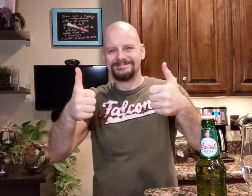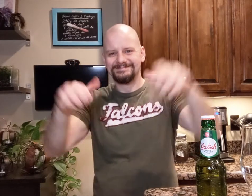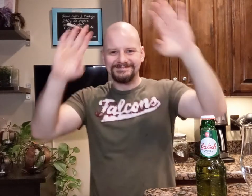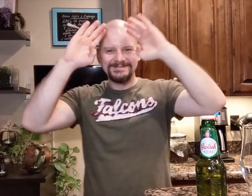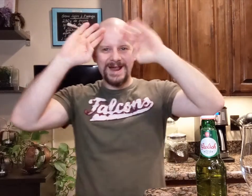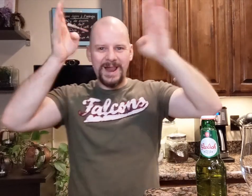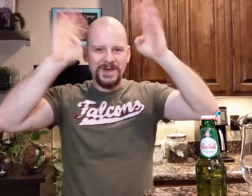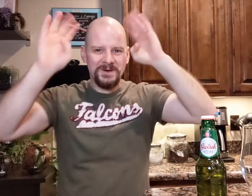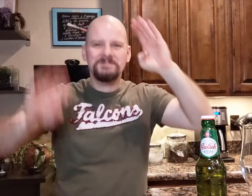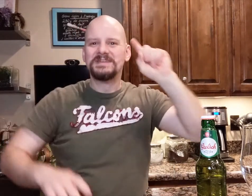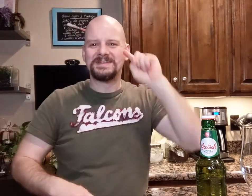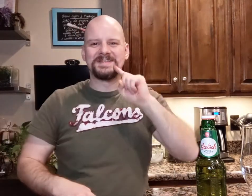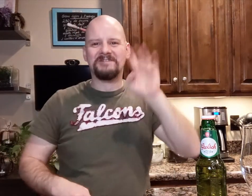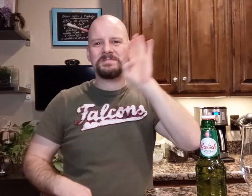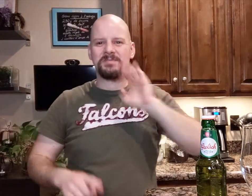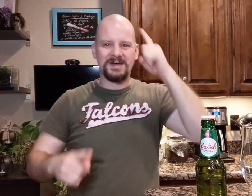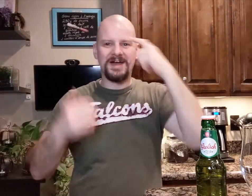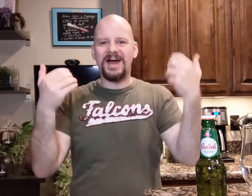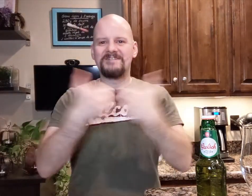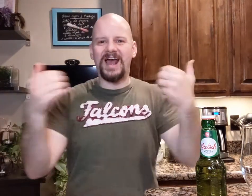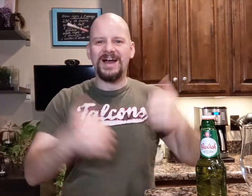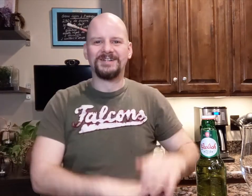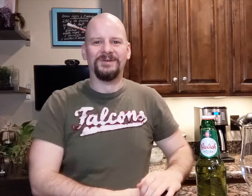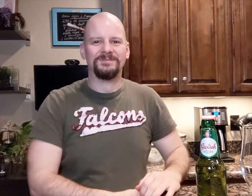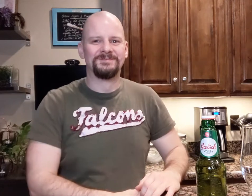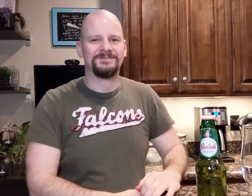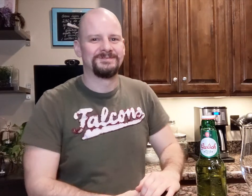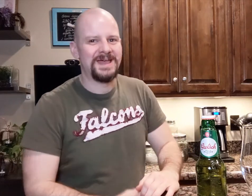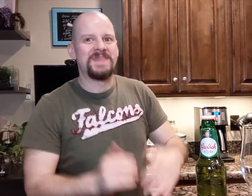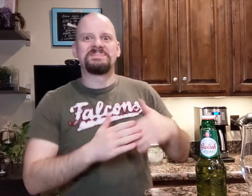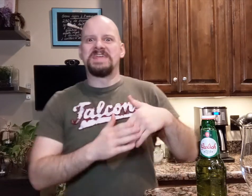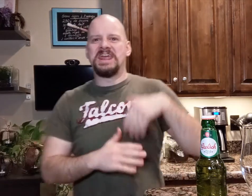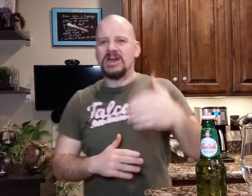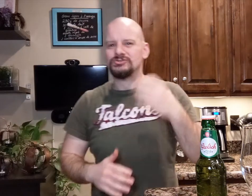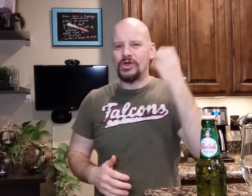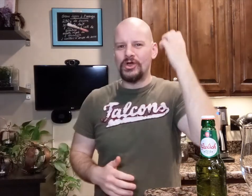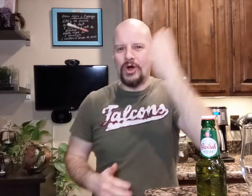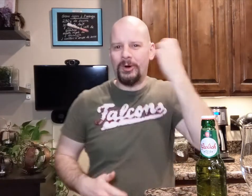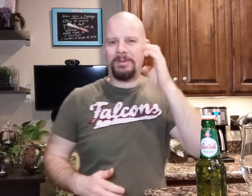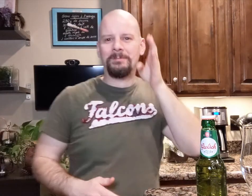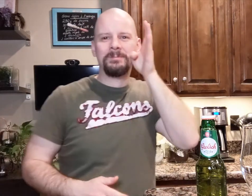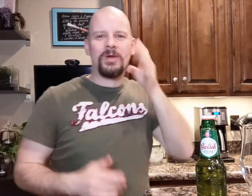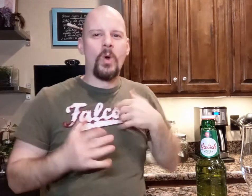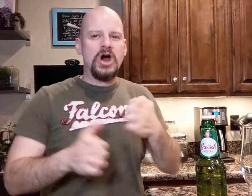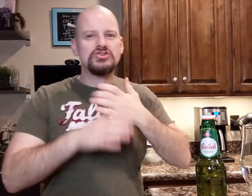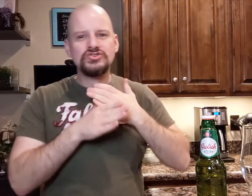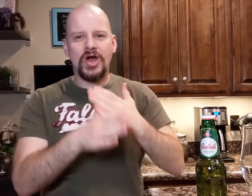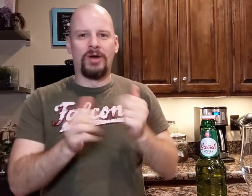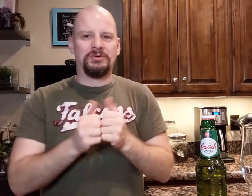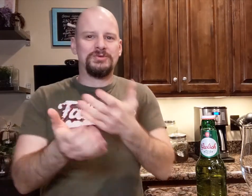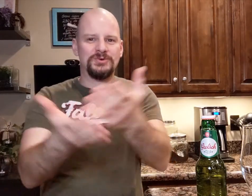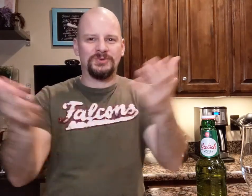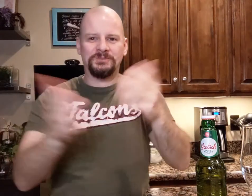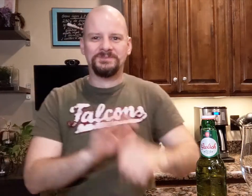Hello Deaf Beer Aficionado! The next European beer I want to share with you!